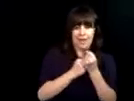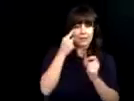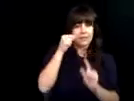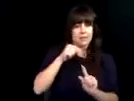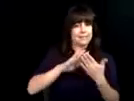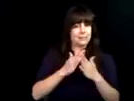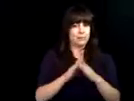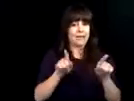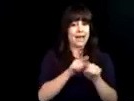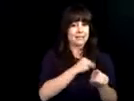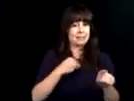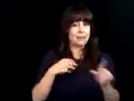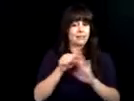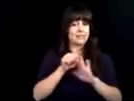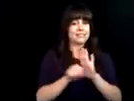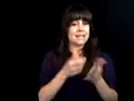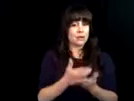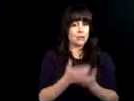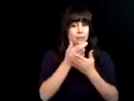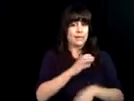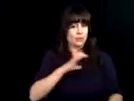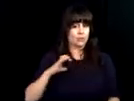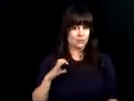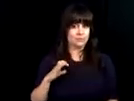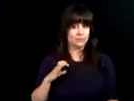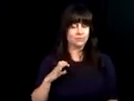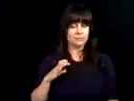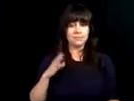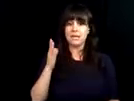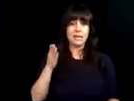their ACE program. I am privileged